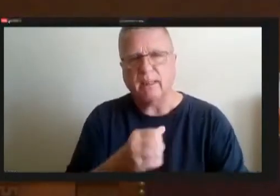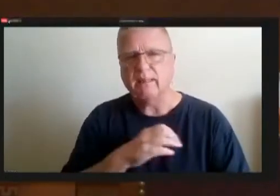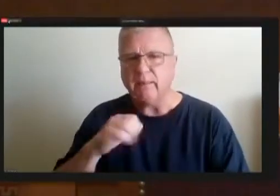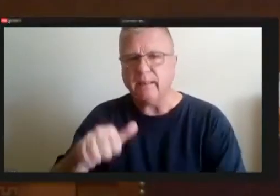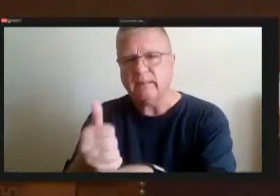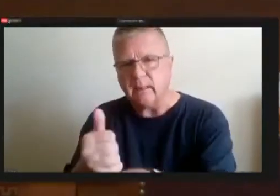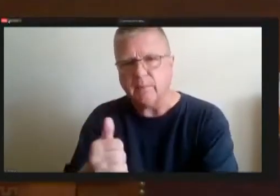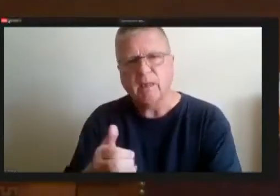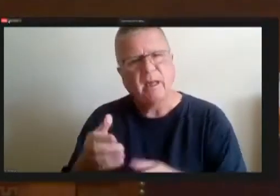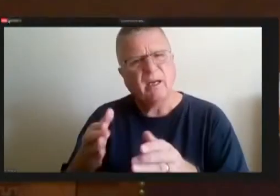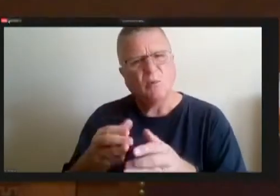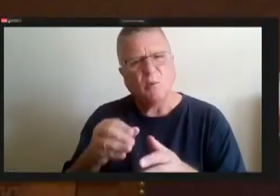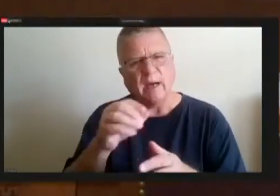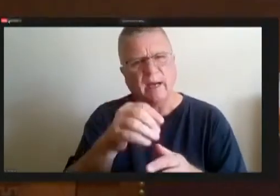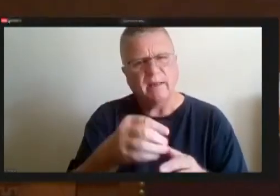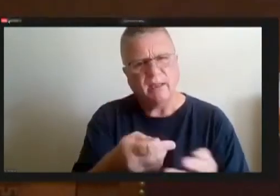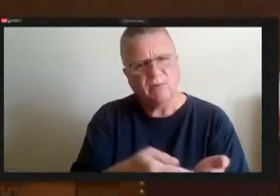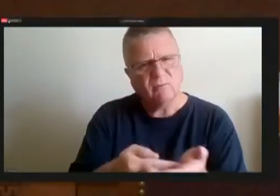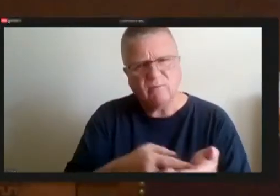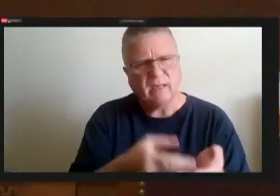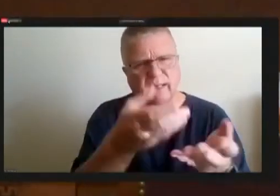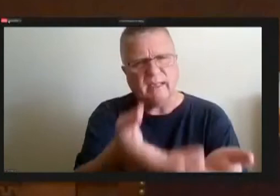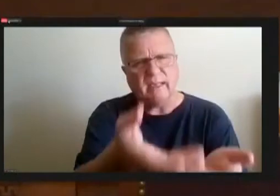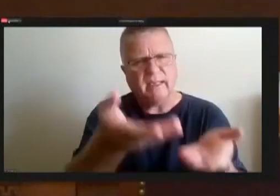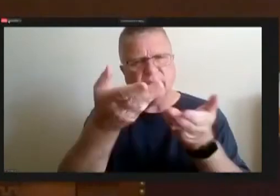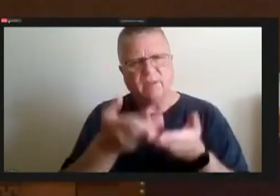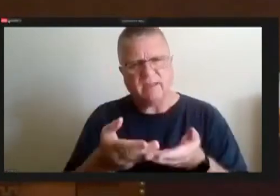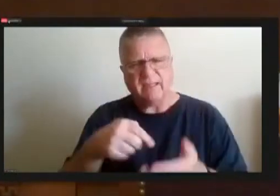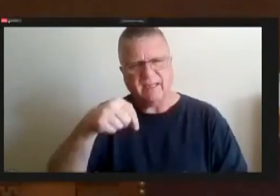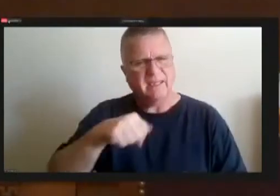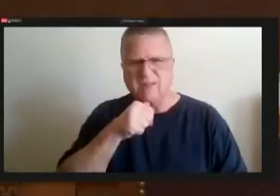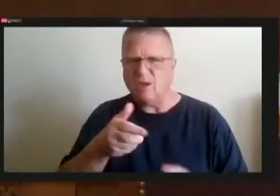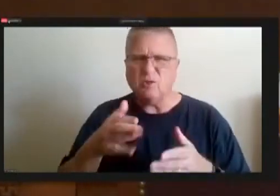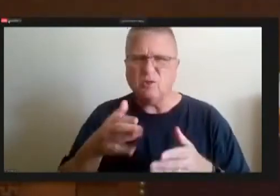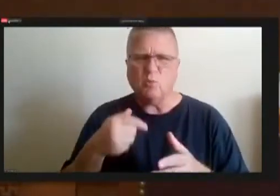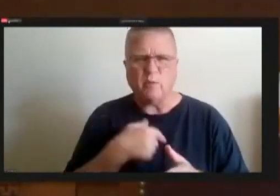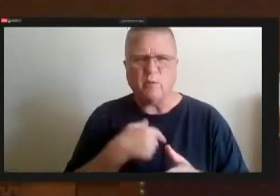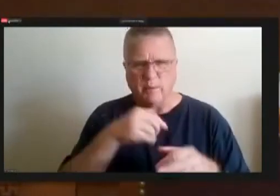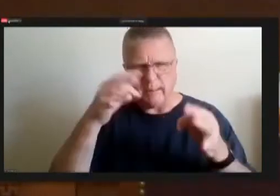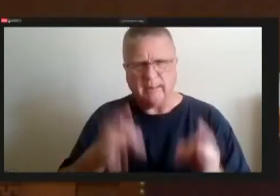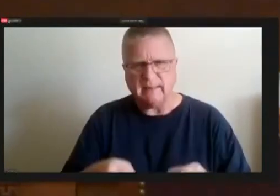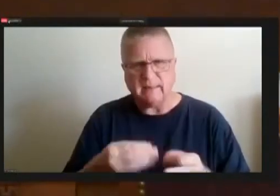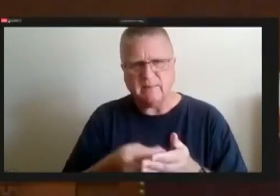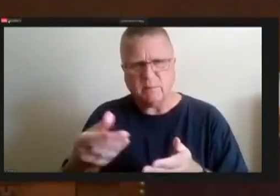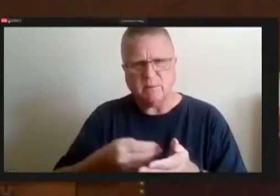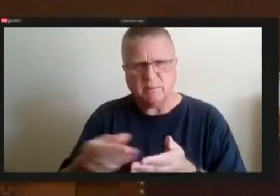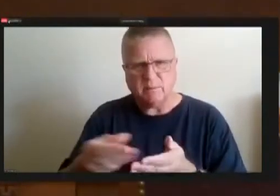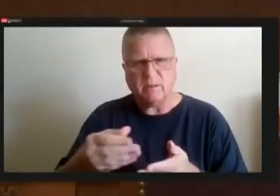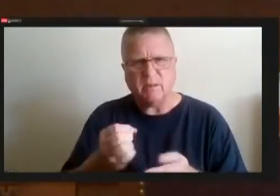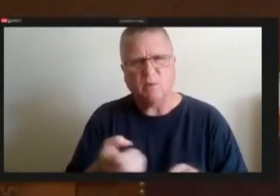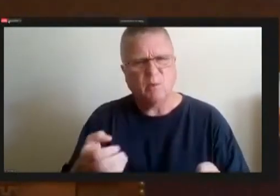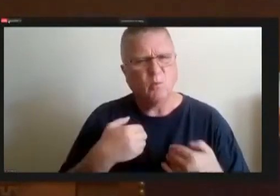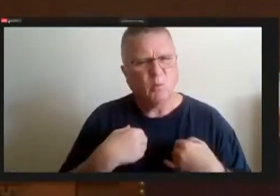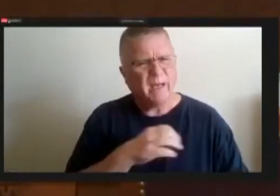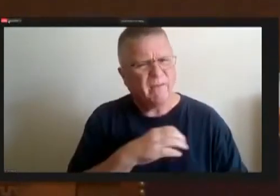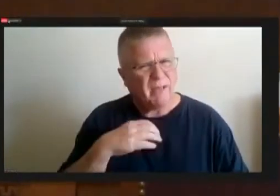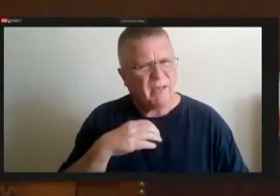This is not the way we should make a decision of purchasing equipment when we have a committee that does that for the whole city.